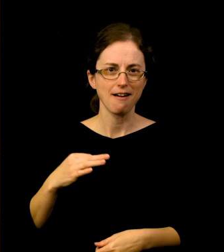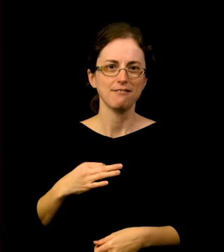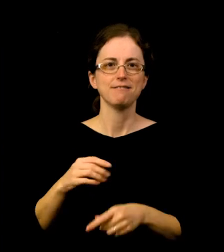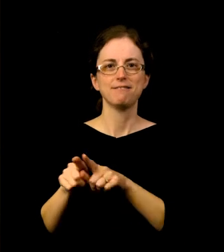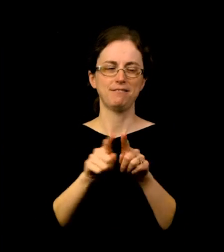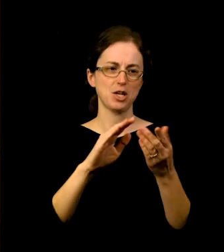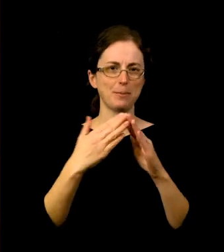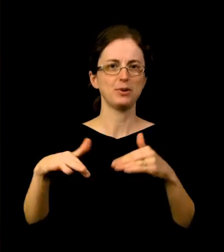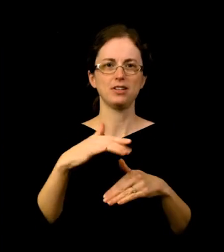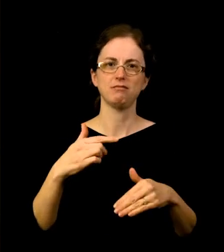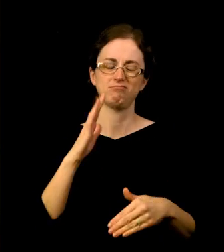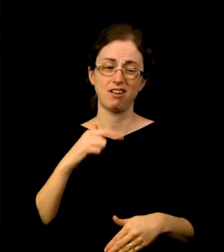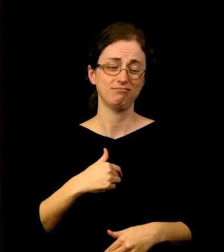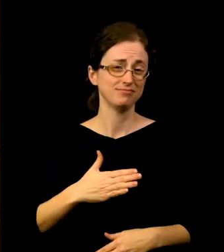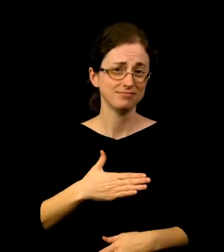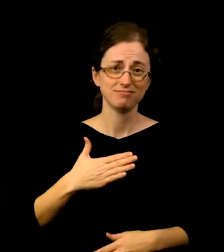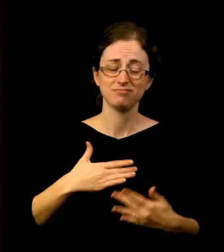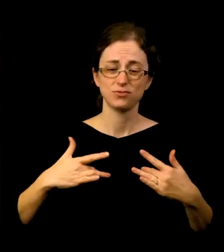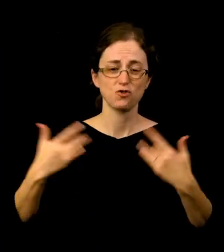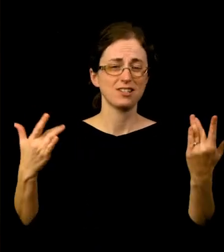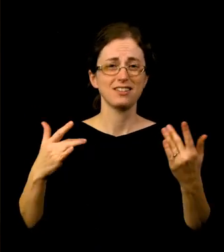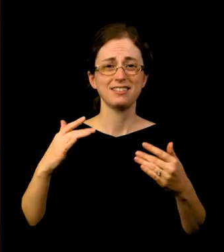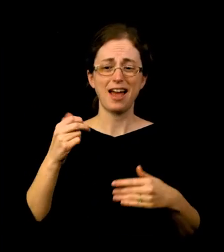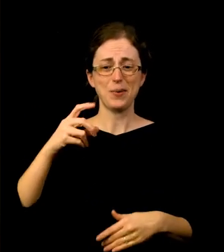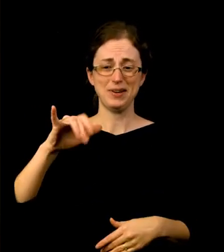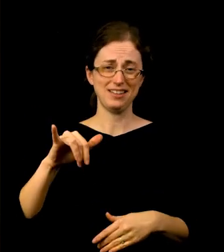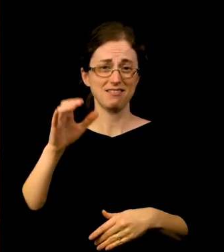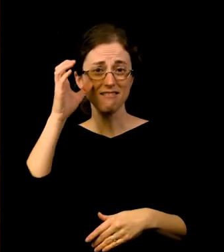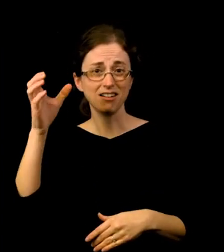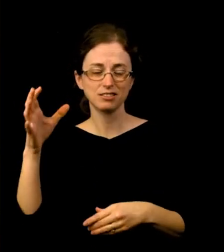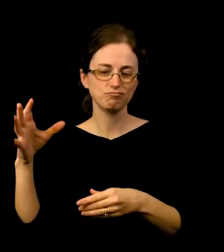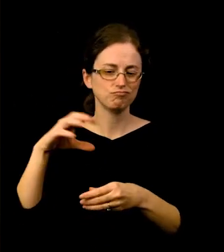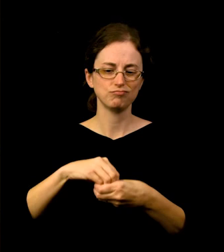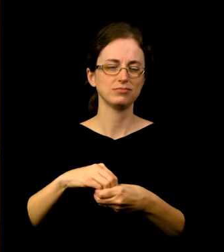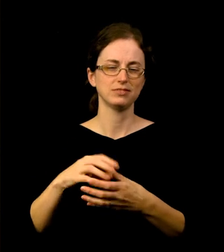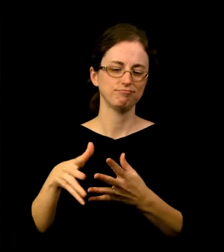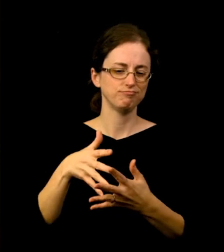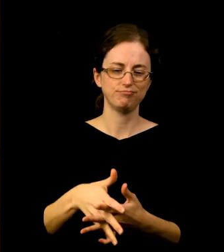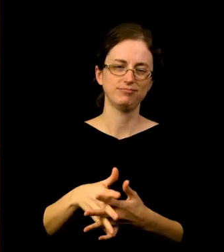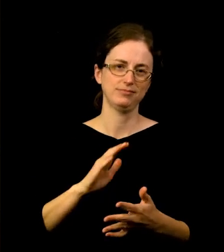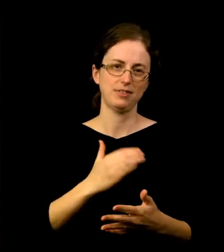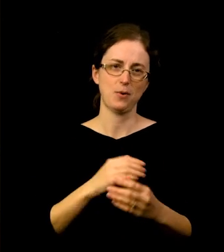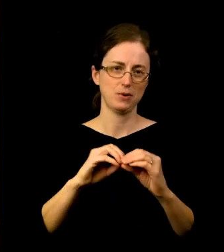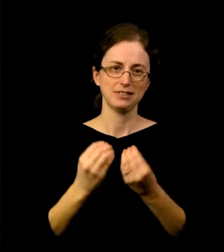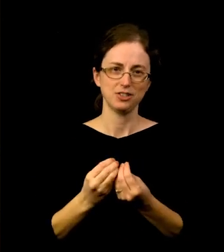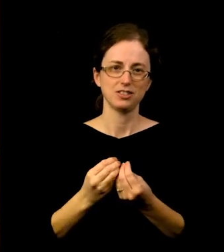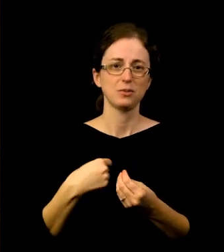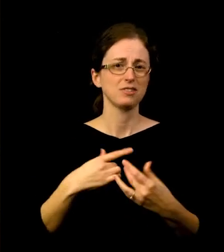that equity is so central to this organization. One gift we are especially proud to have received this year was a $100,000